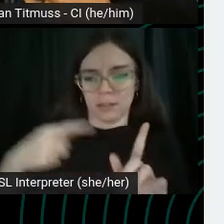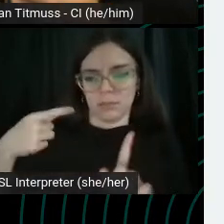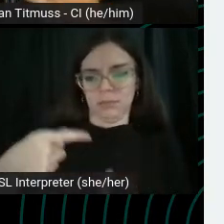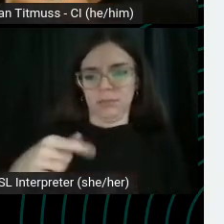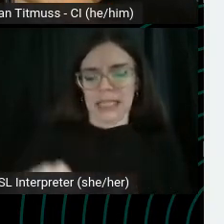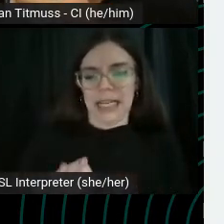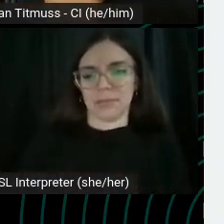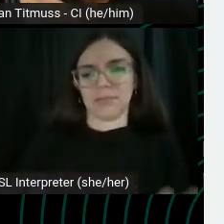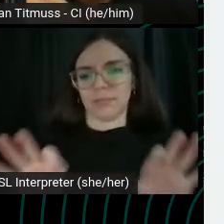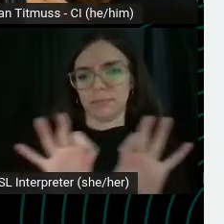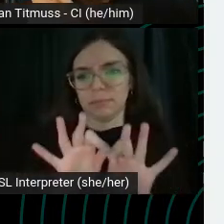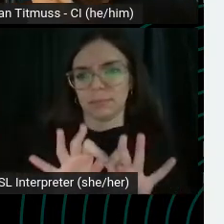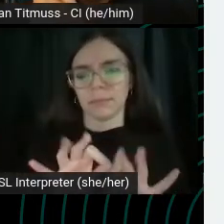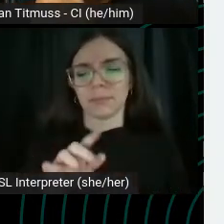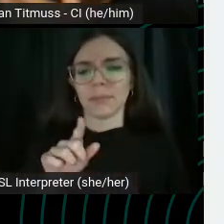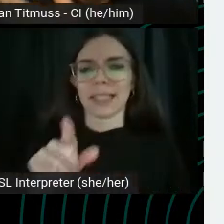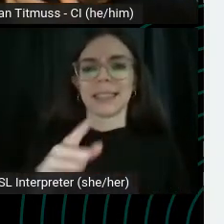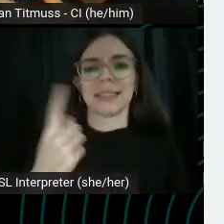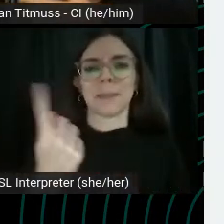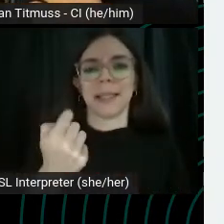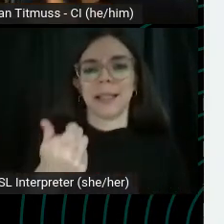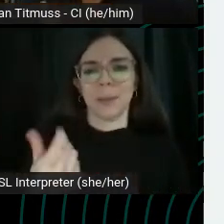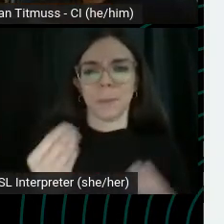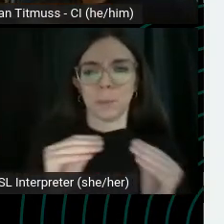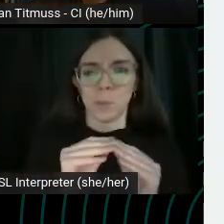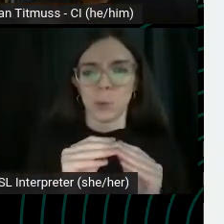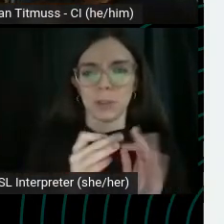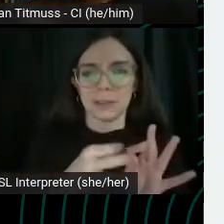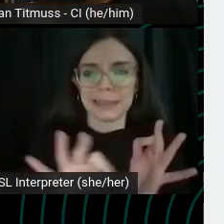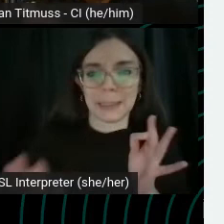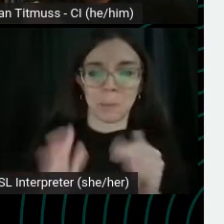This is something that's slightly simpler than making it perfectly cross. The sourdough loaf, right?